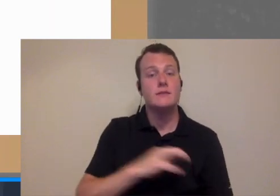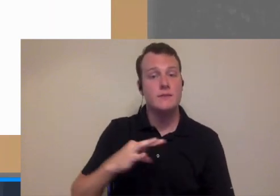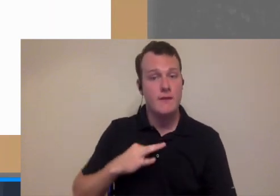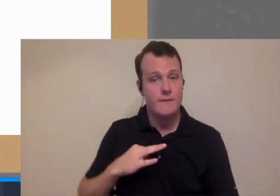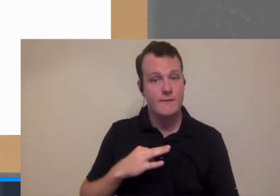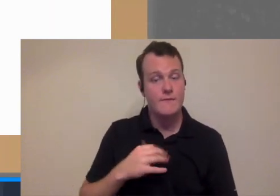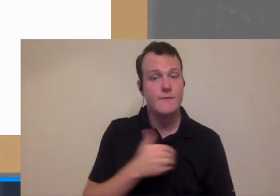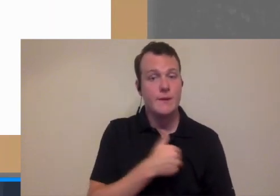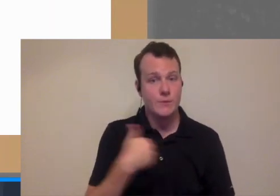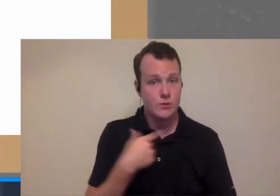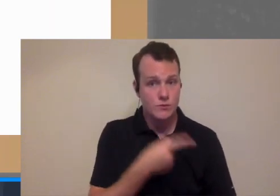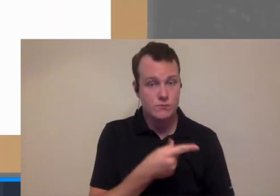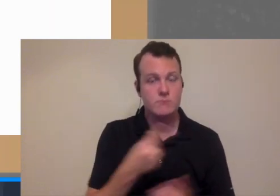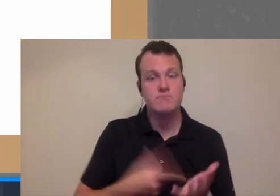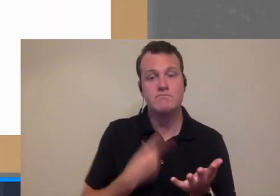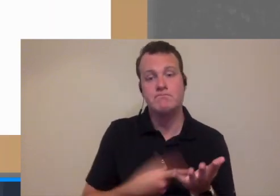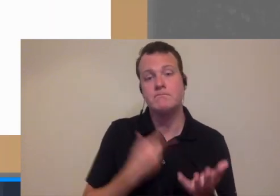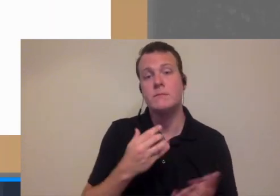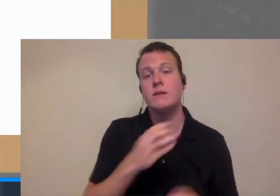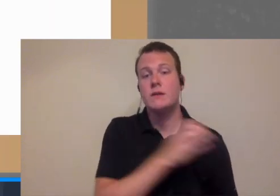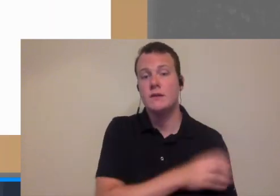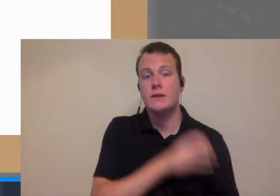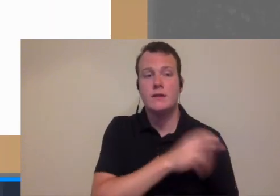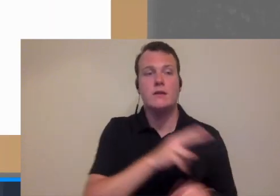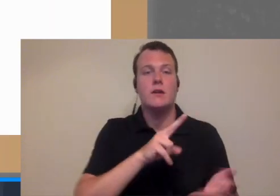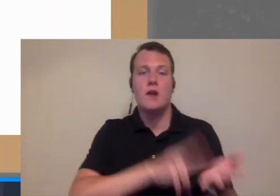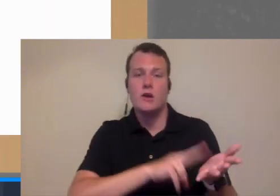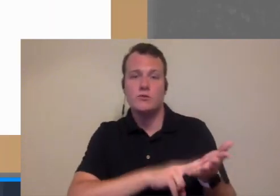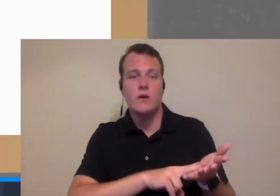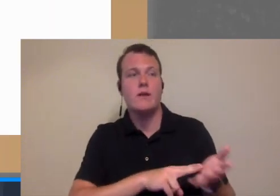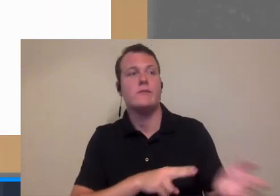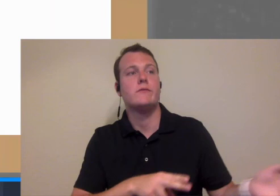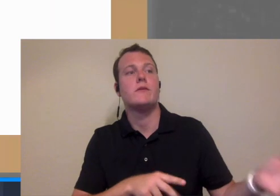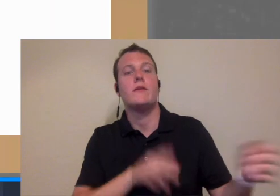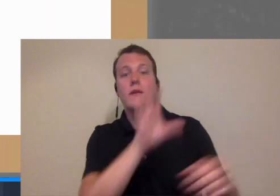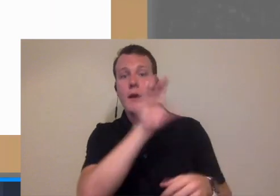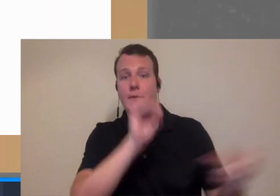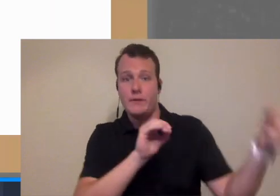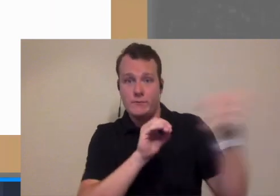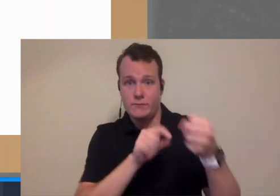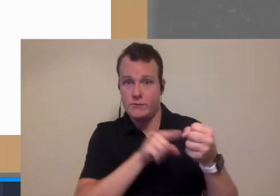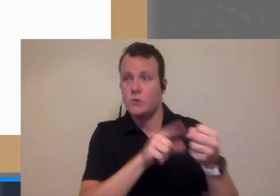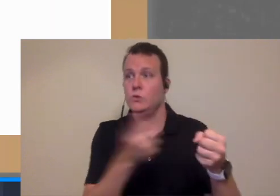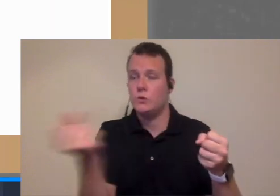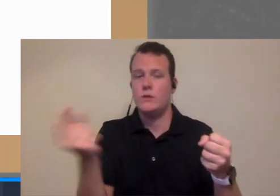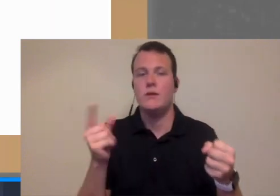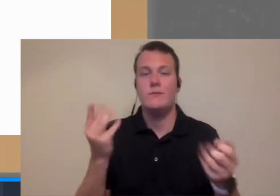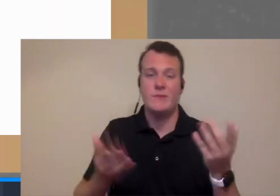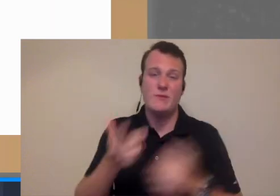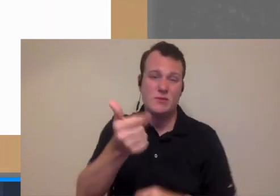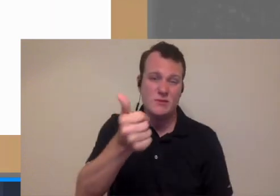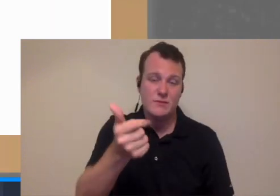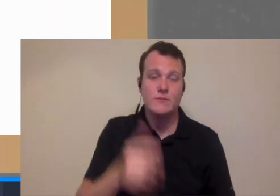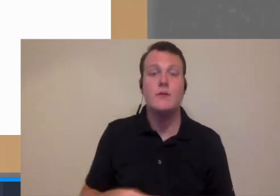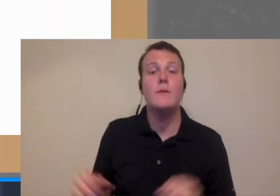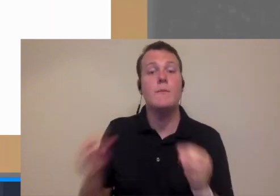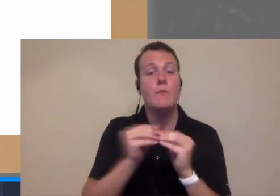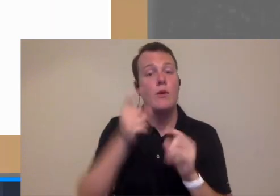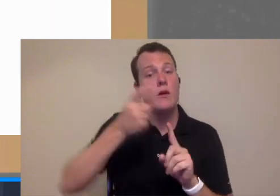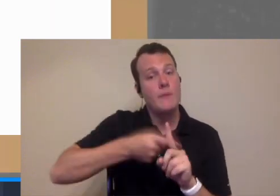staff member in some cases clinics can contract the people who do this for you you might be doing this yourself right so if you have more things automated it